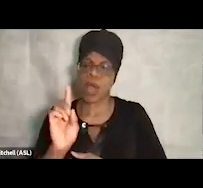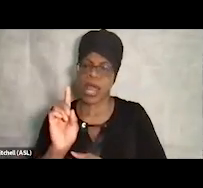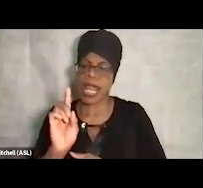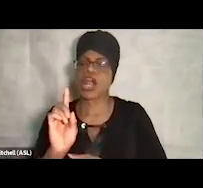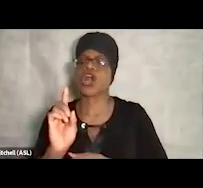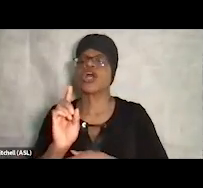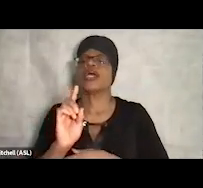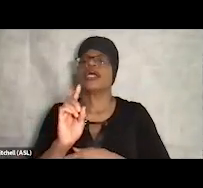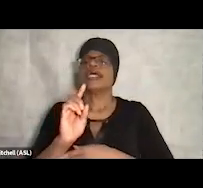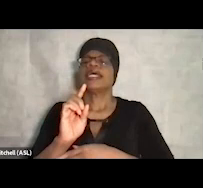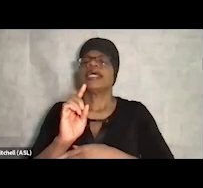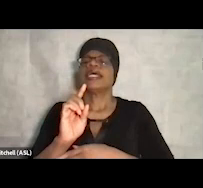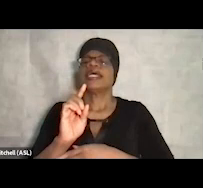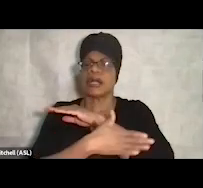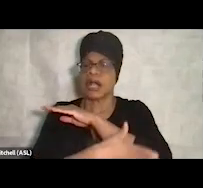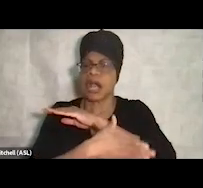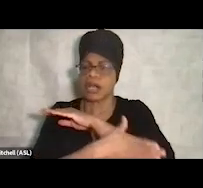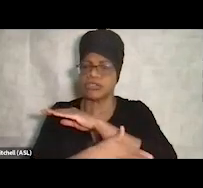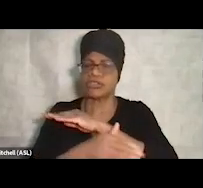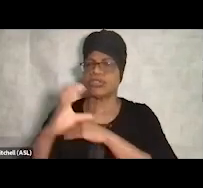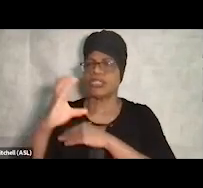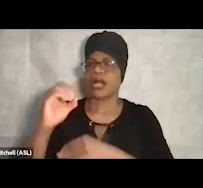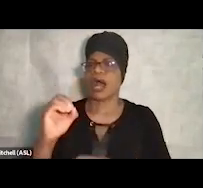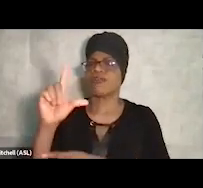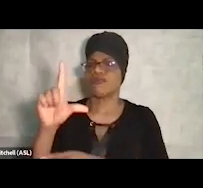developing the Fort Lyon community, I'll talk a little bit about that,